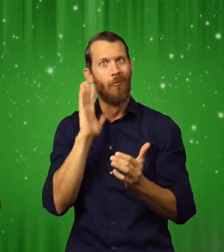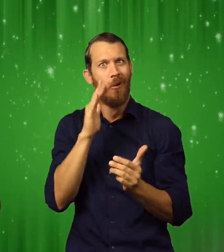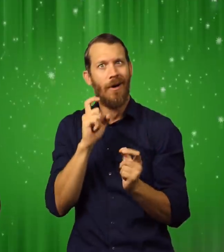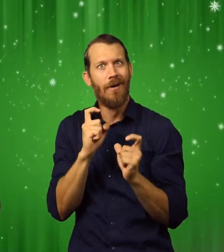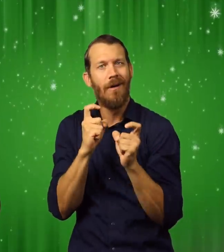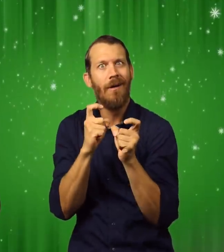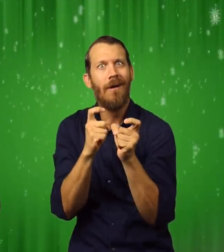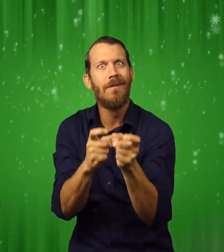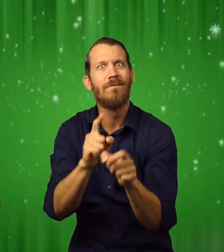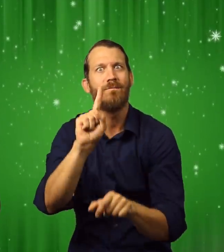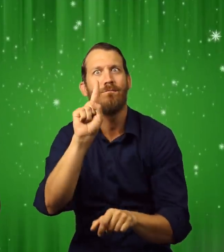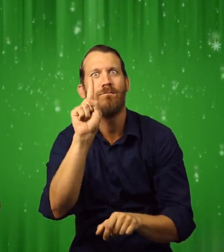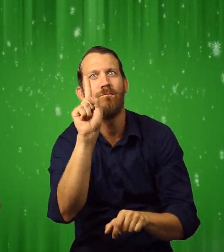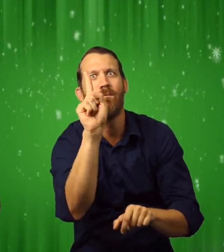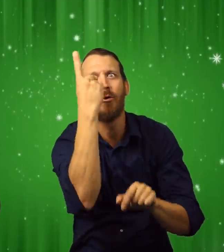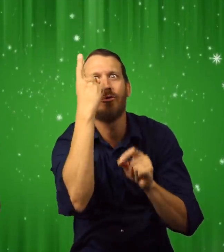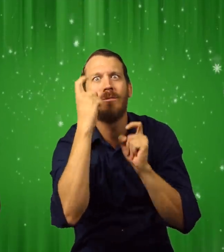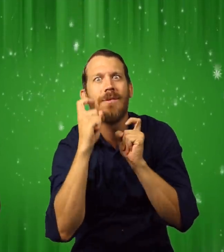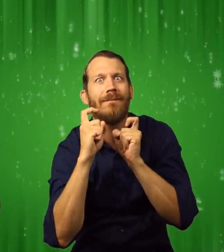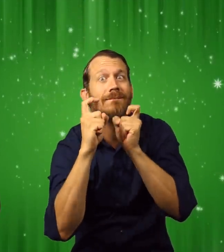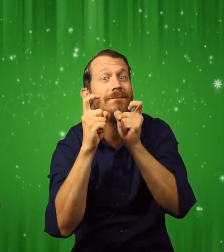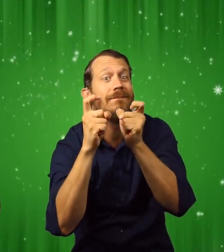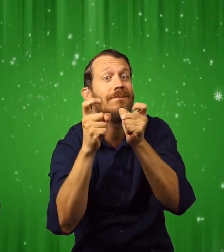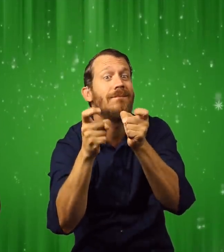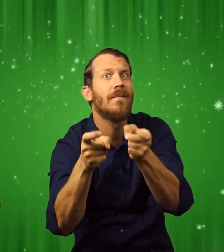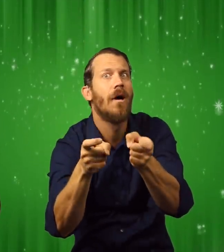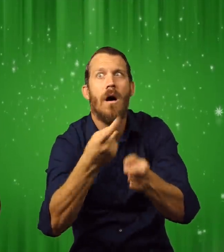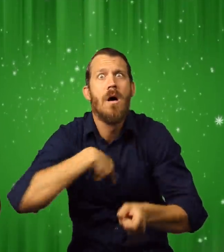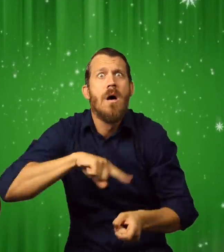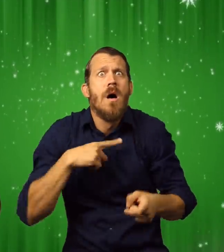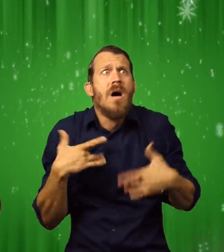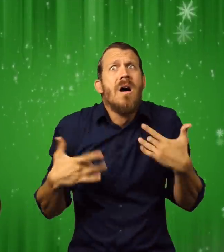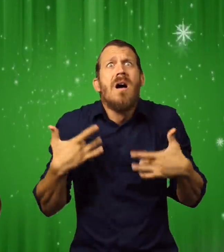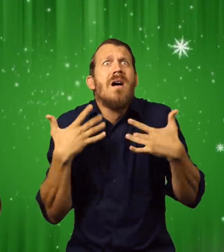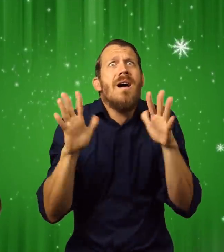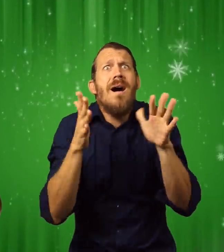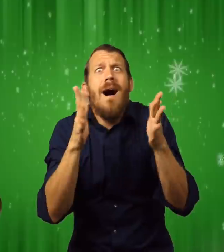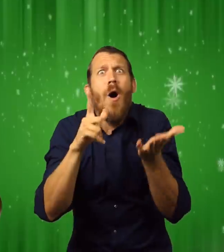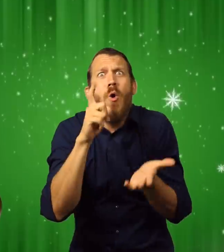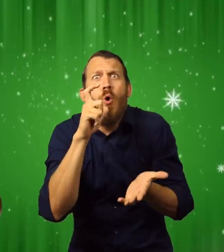"That is where Santa will give the very first gift of Christmas."